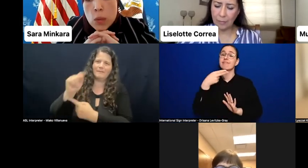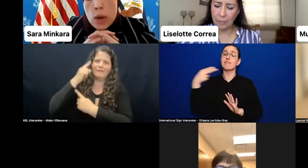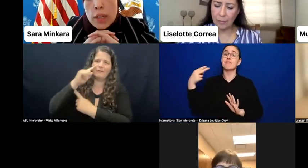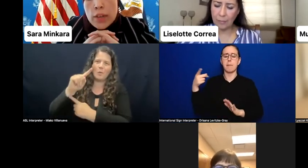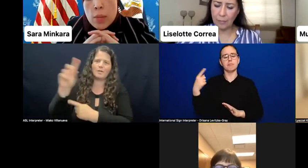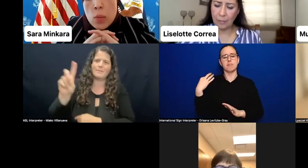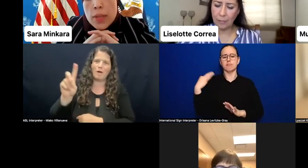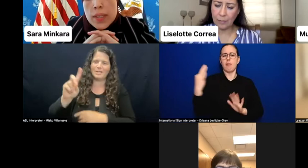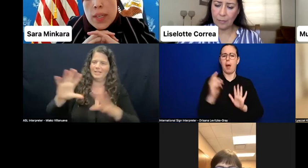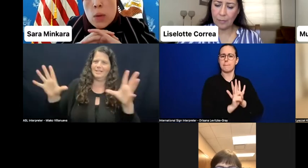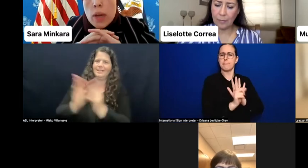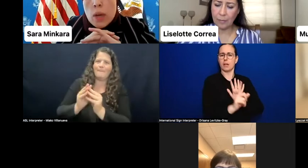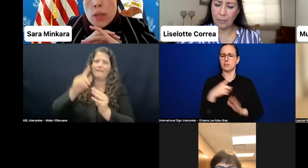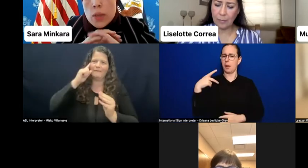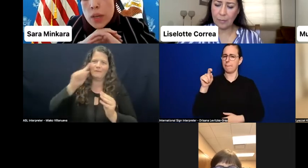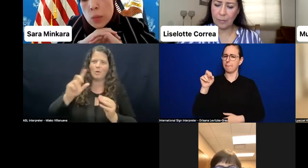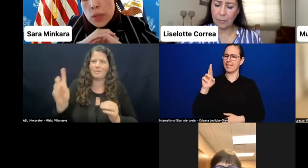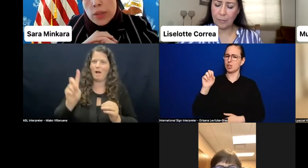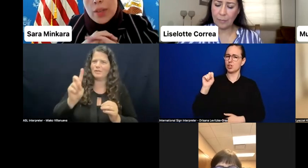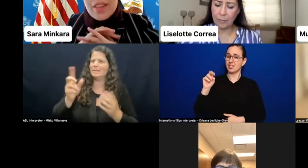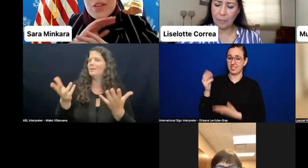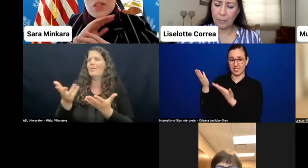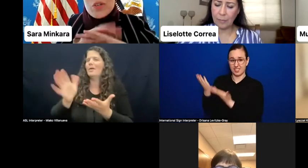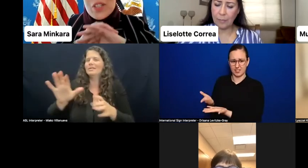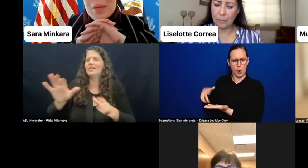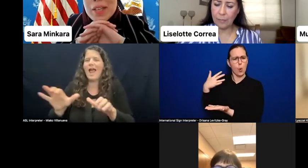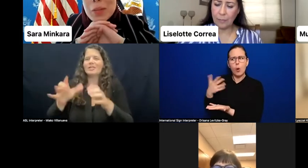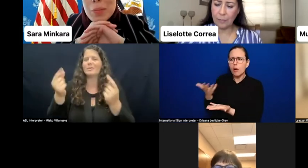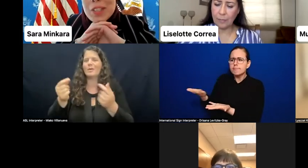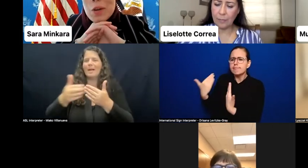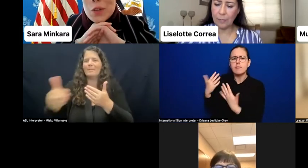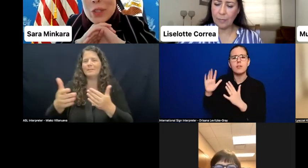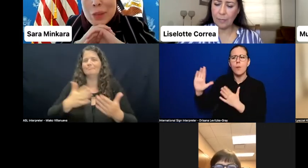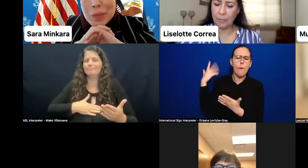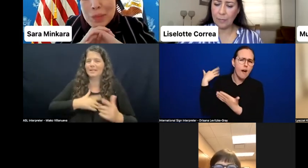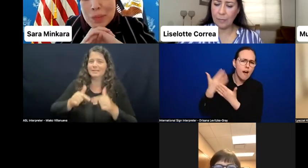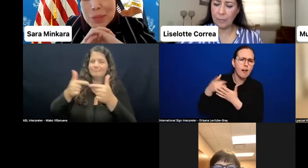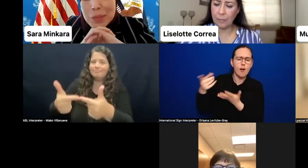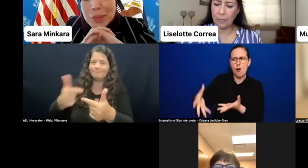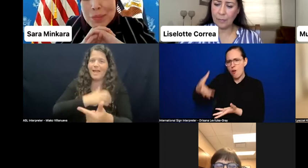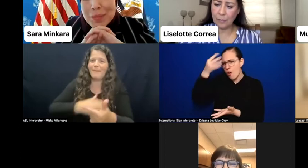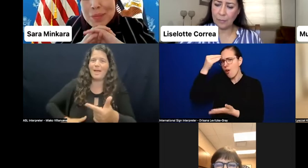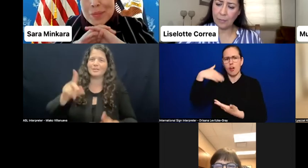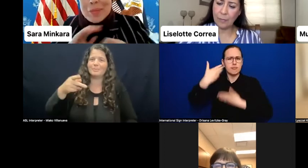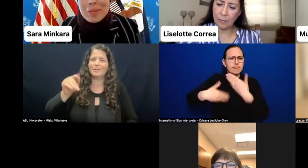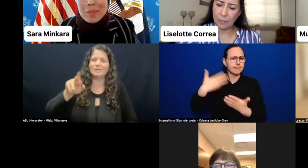what are learning moments, and what can we learn. Thank you so much, Ambassador Peterson, over to you. Thanks very much, Sara.